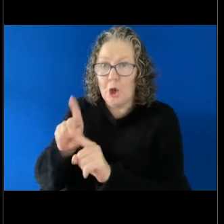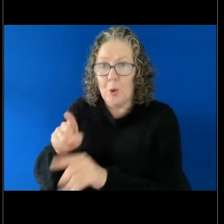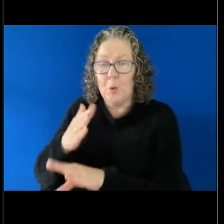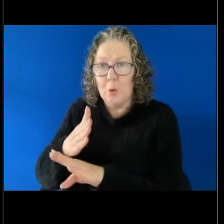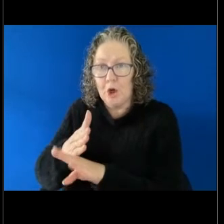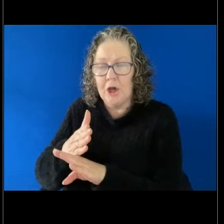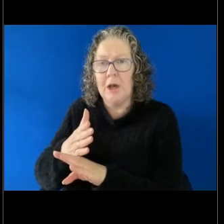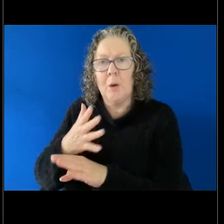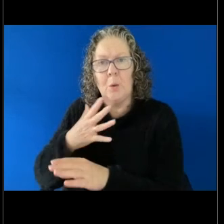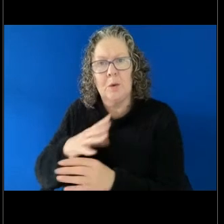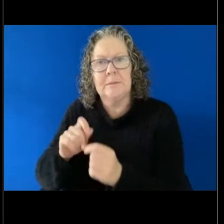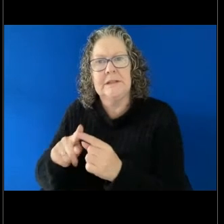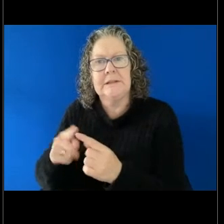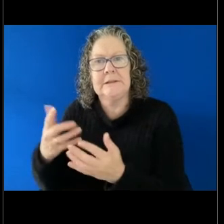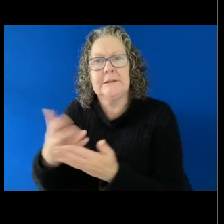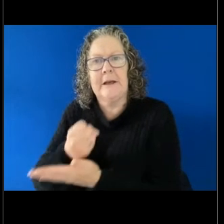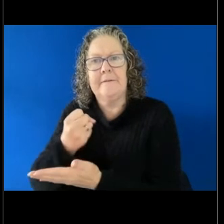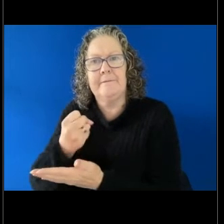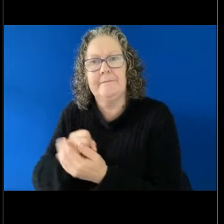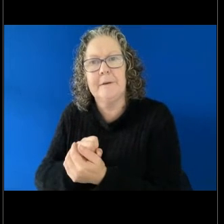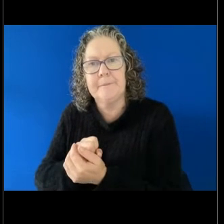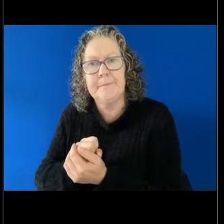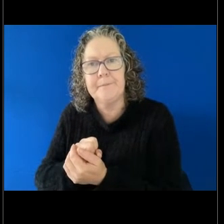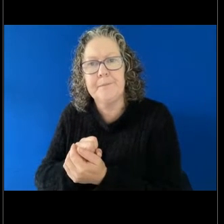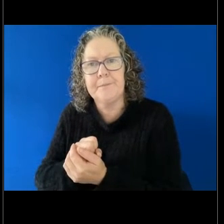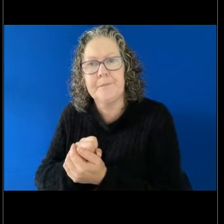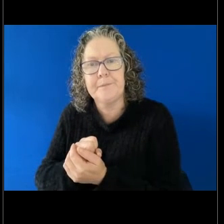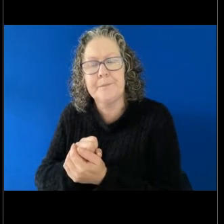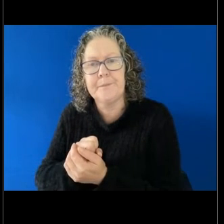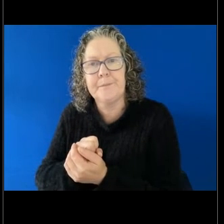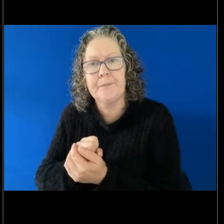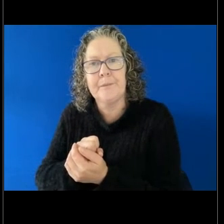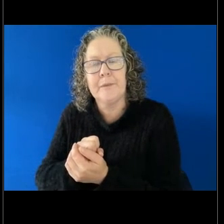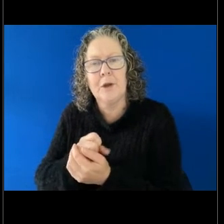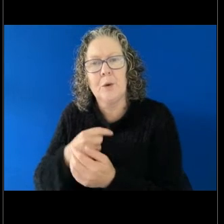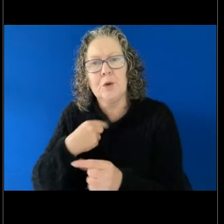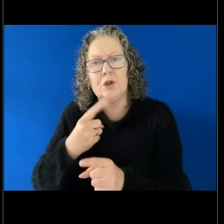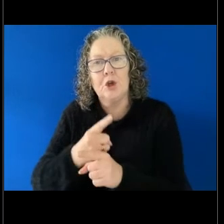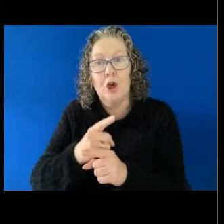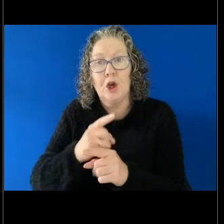So I guess we're sort of talking about the vicarious liability of the employer